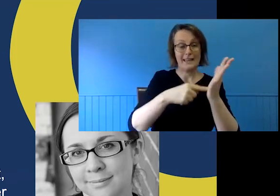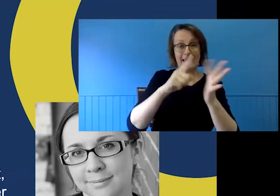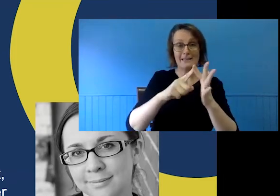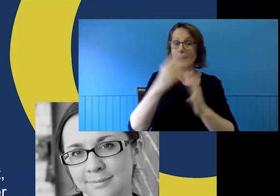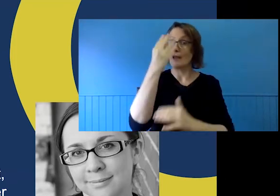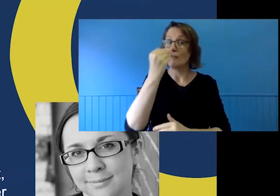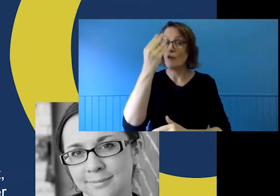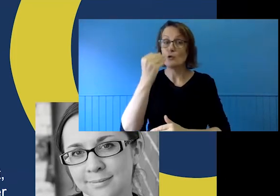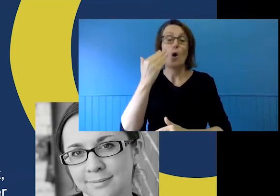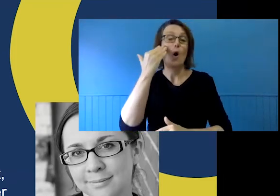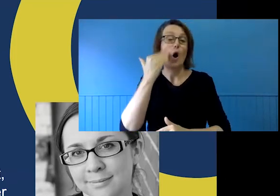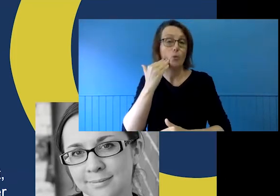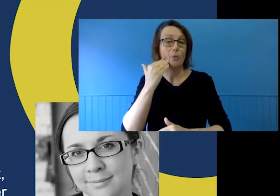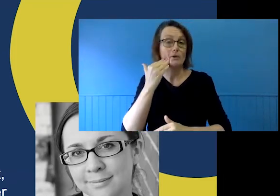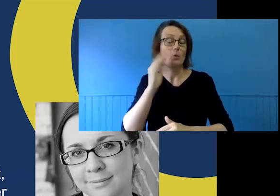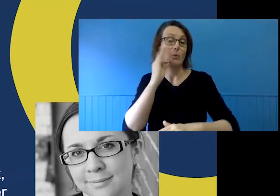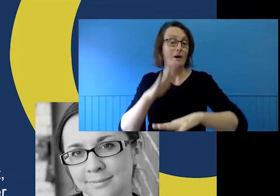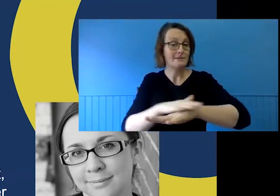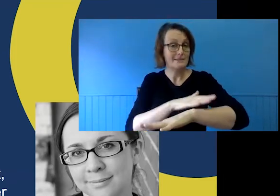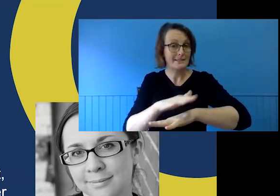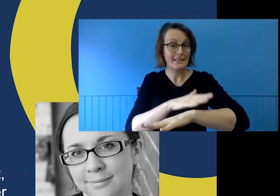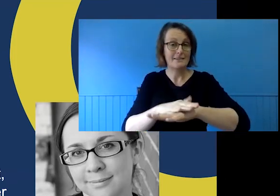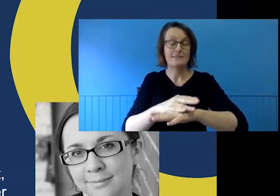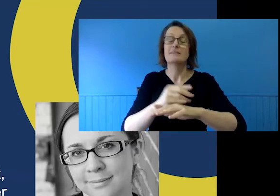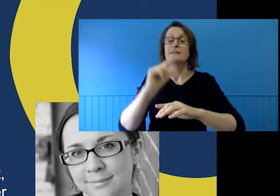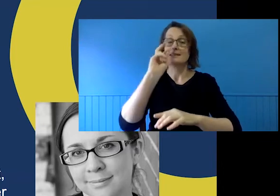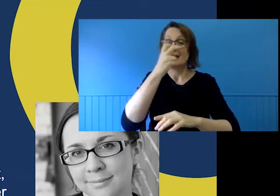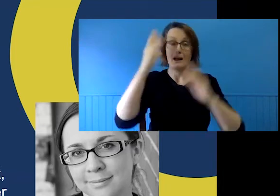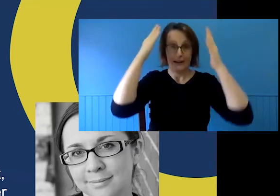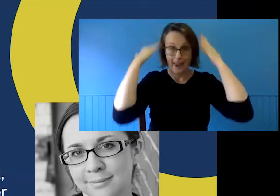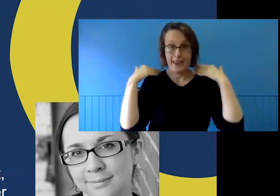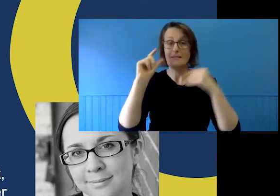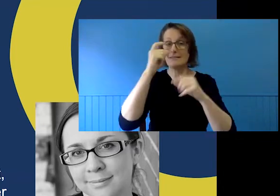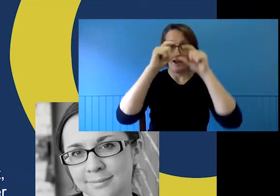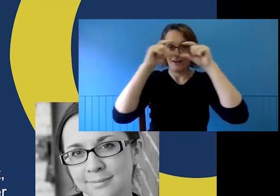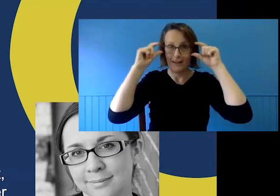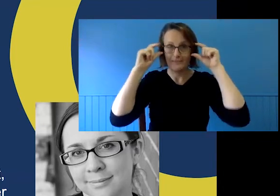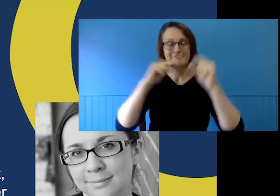brown hair, wearing dark framed glasses, and smiling at the camera. The image is